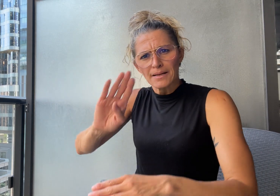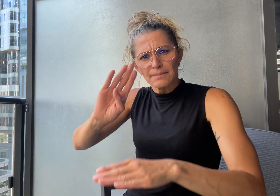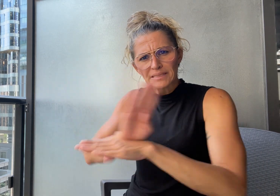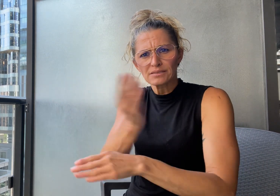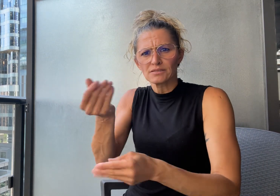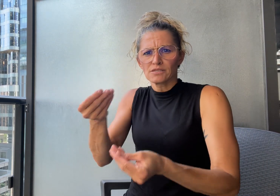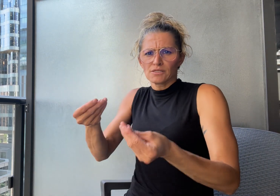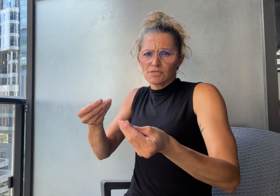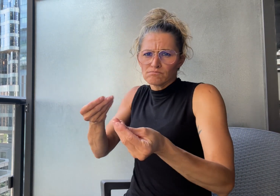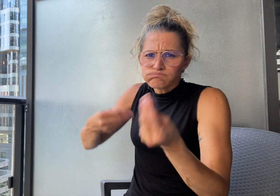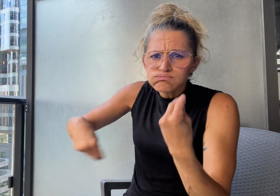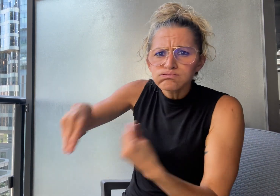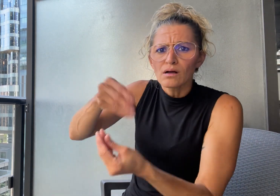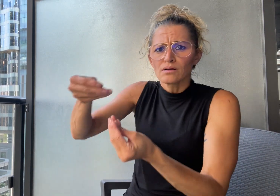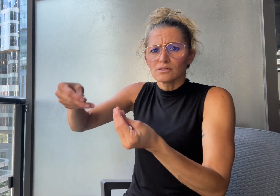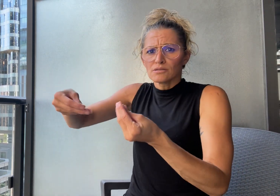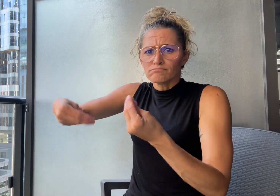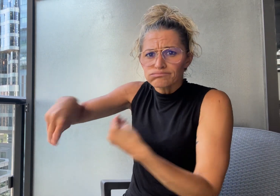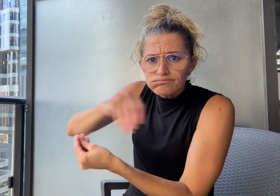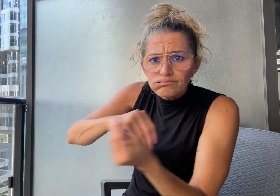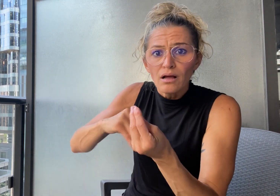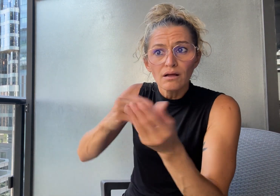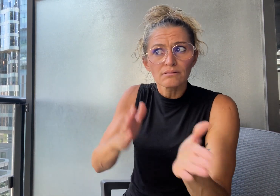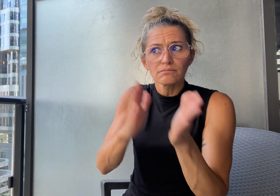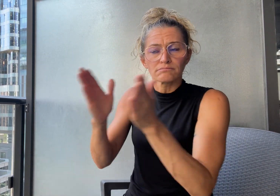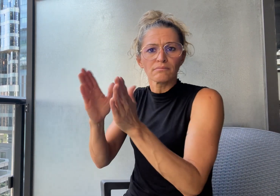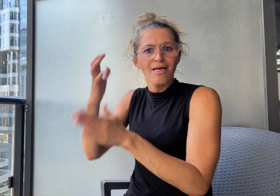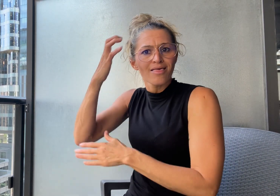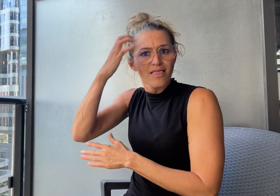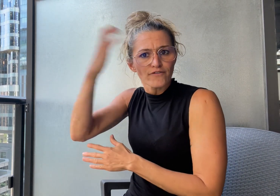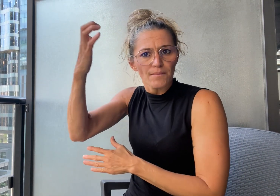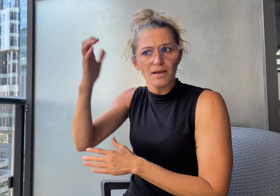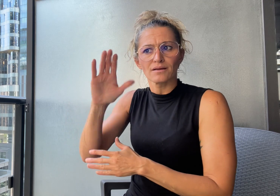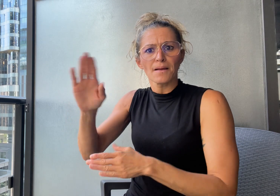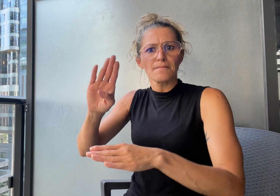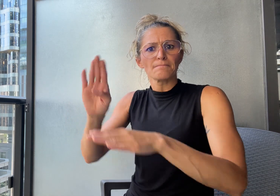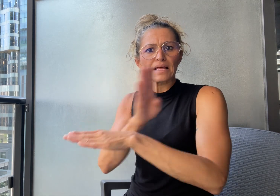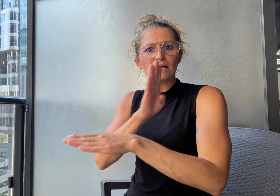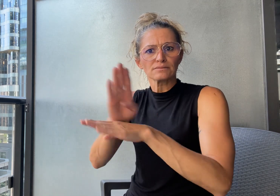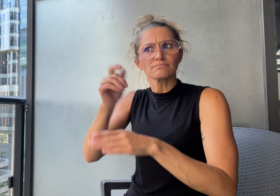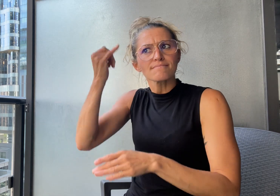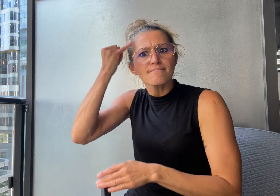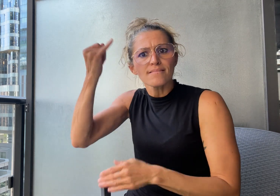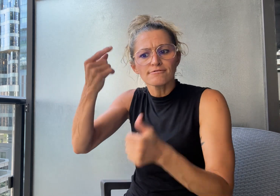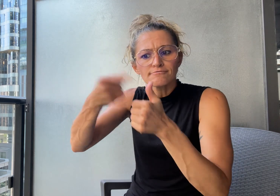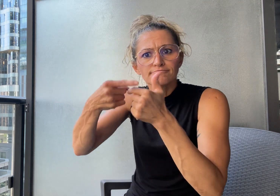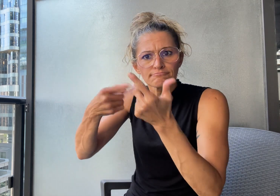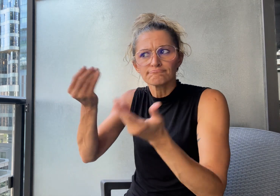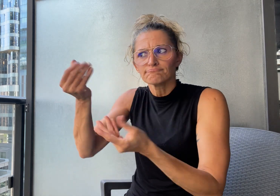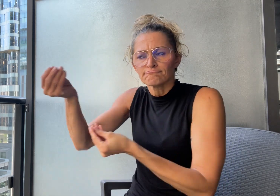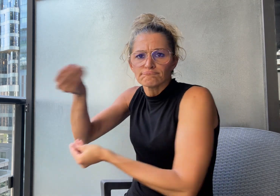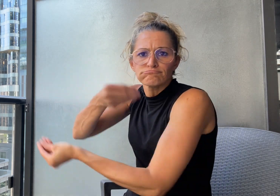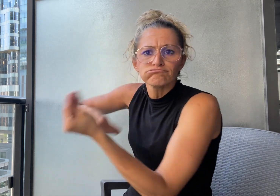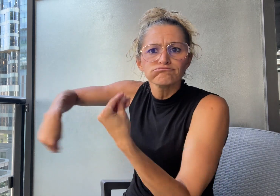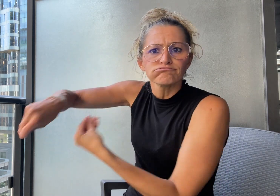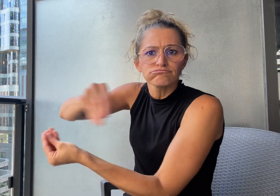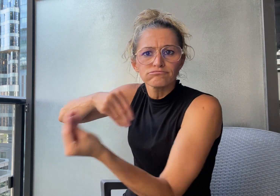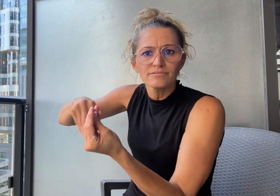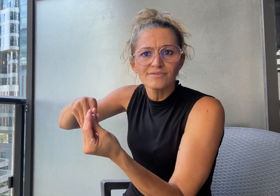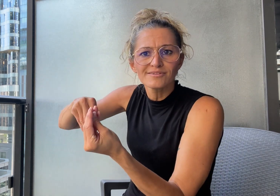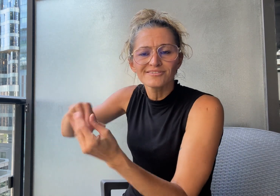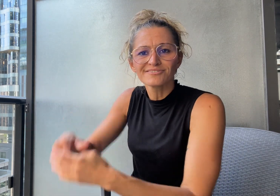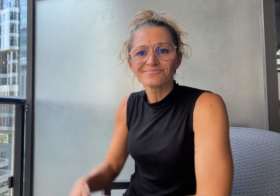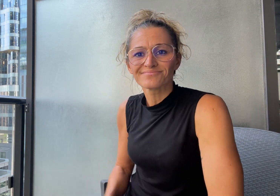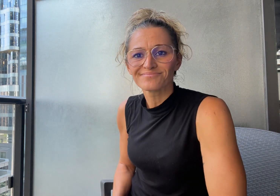and business-to-government business models.